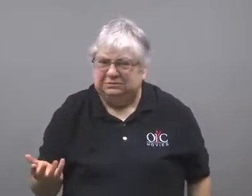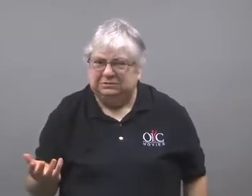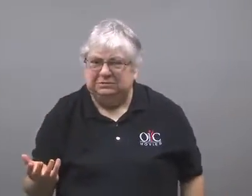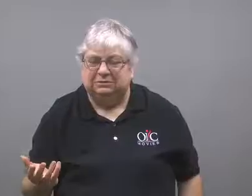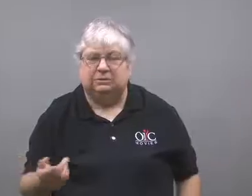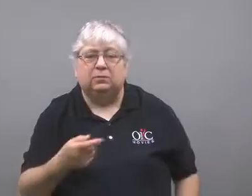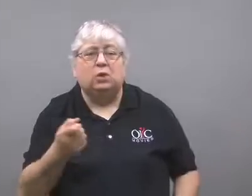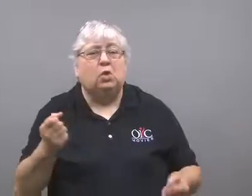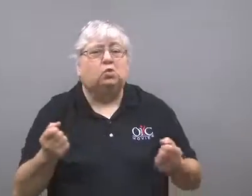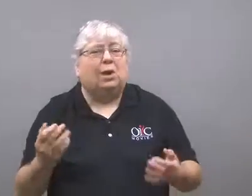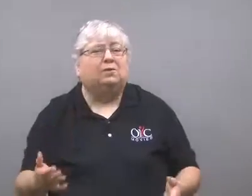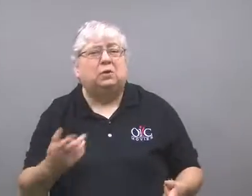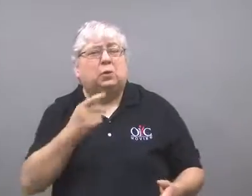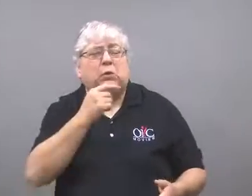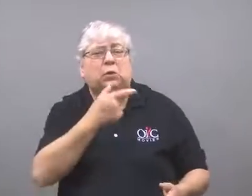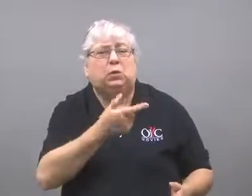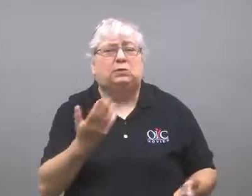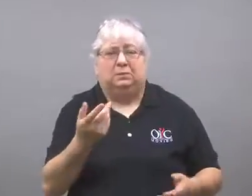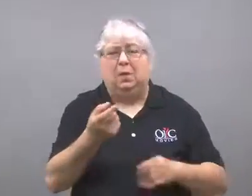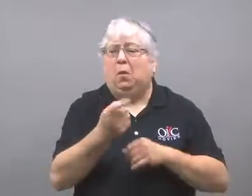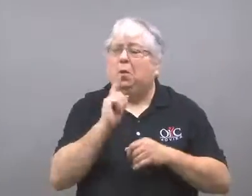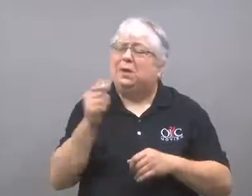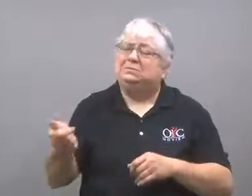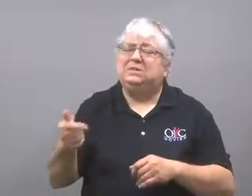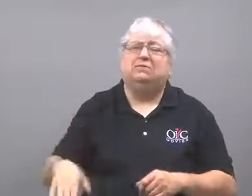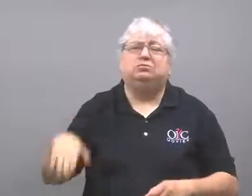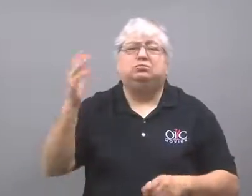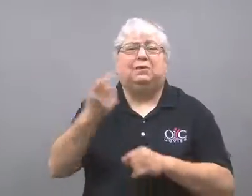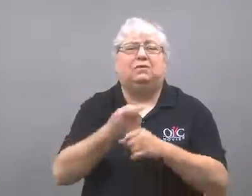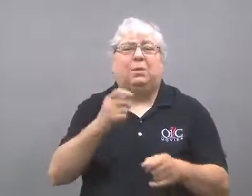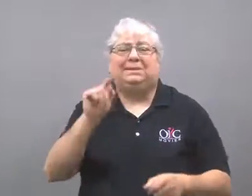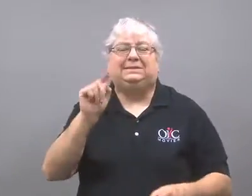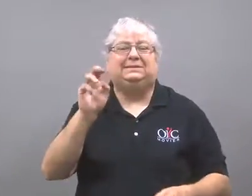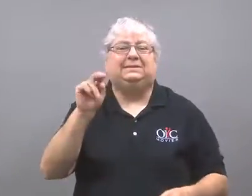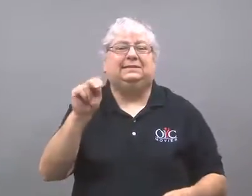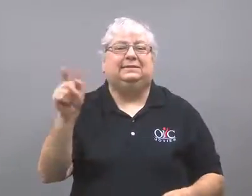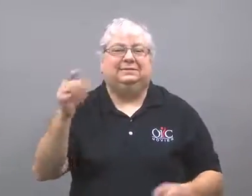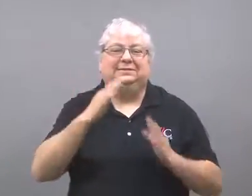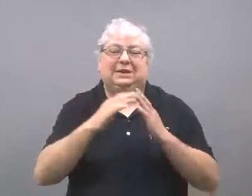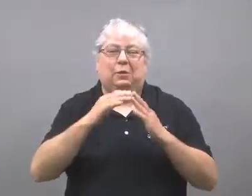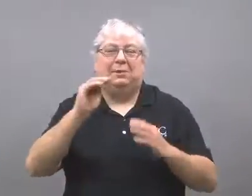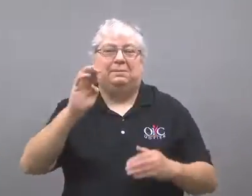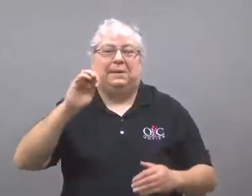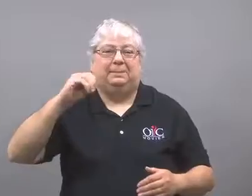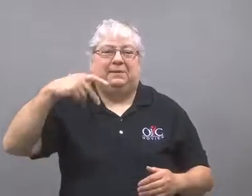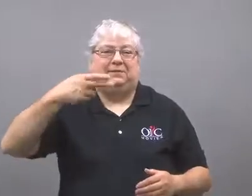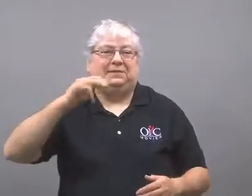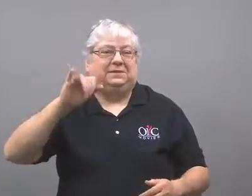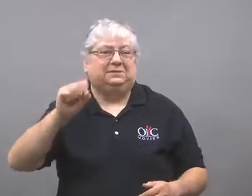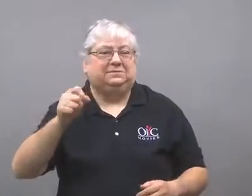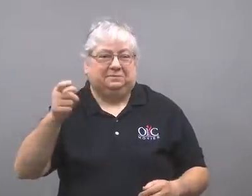The engineer is from Memphis, Tennessee.